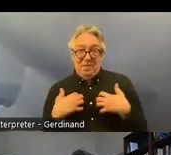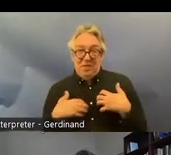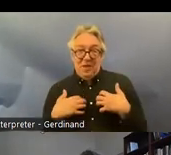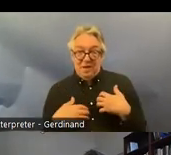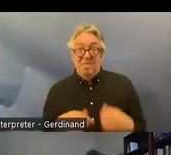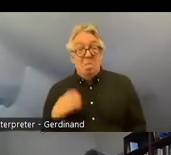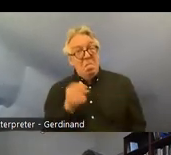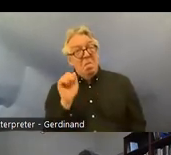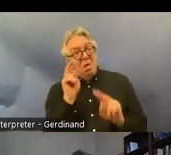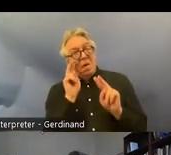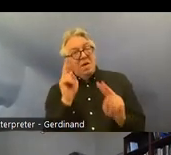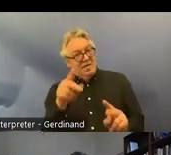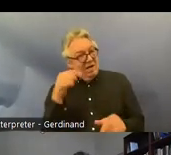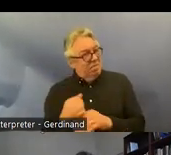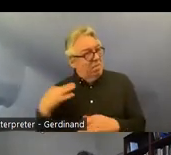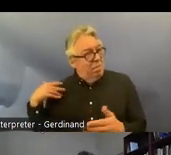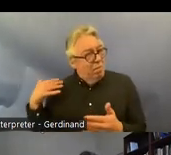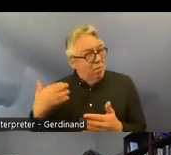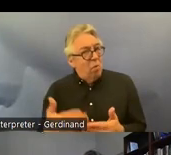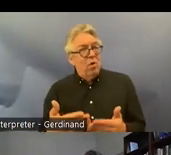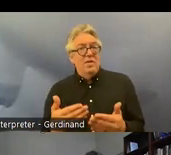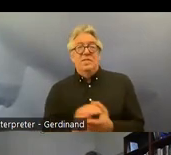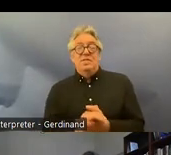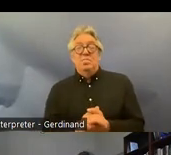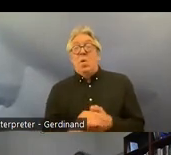progress that's been made and the opportunities and I hope like you that